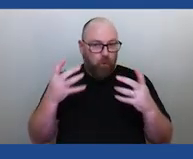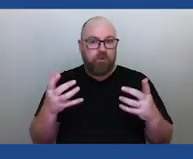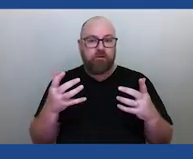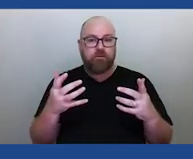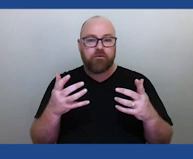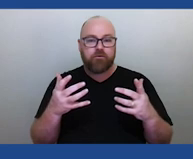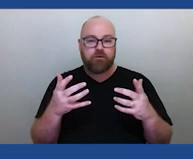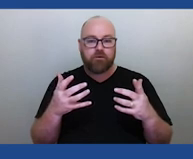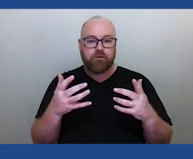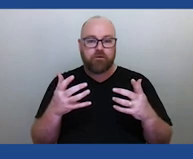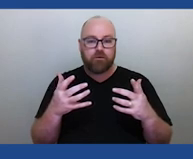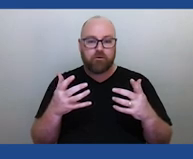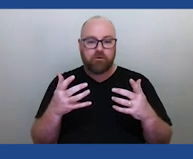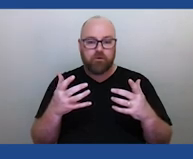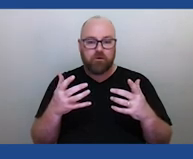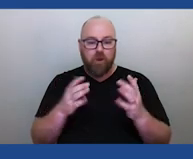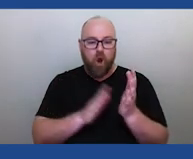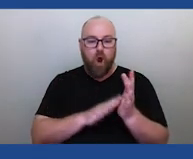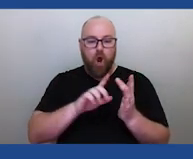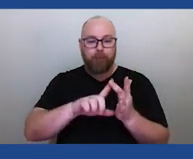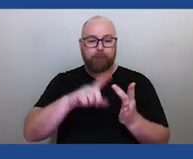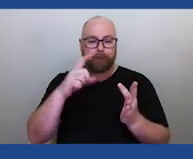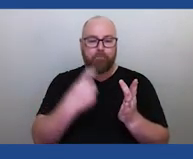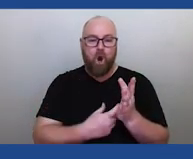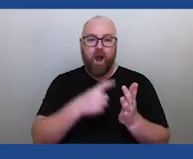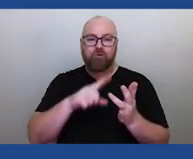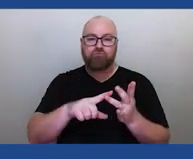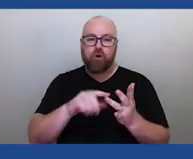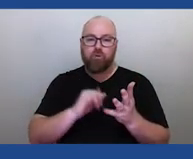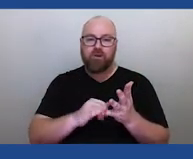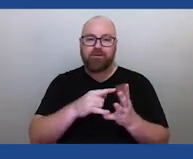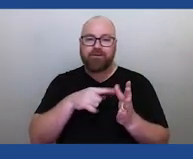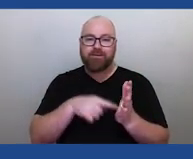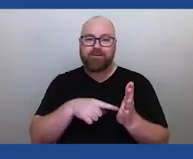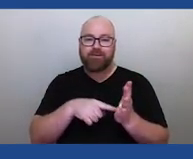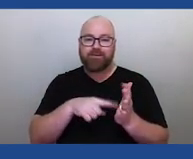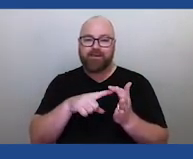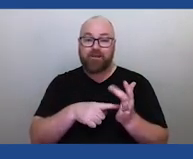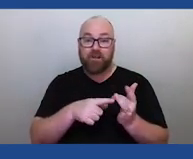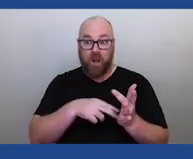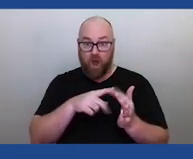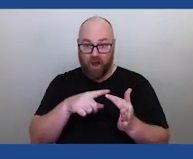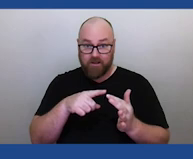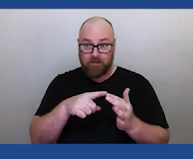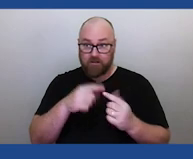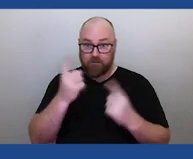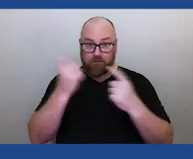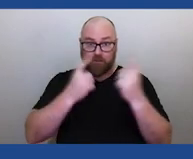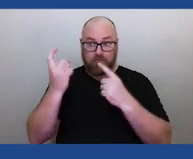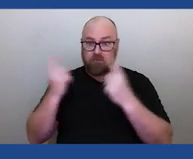influx of microsatellites pouring into the space around us, and I feel like it's a bit of a losing battle.